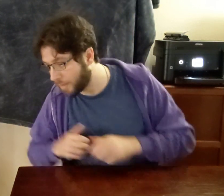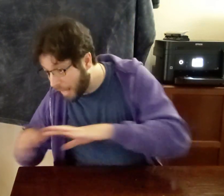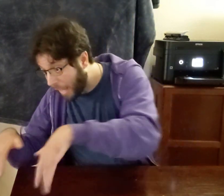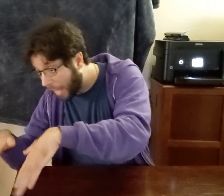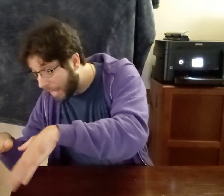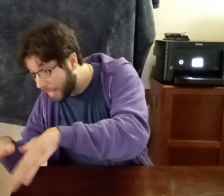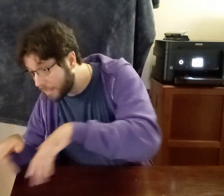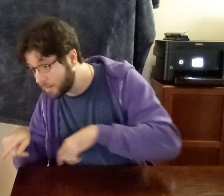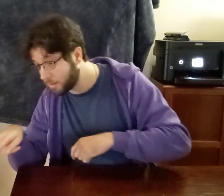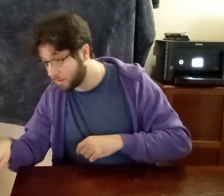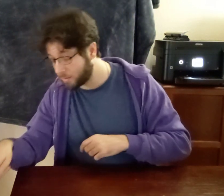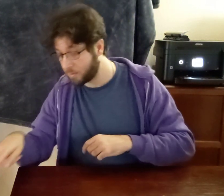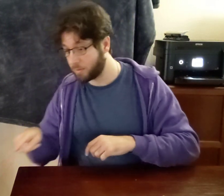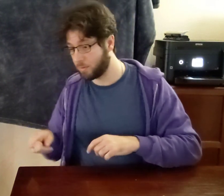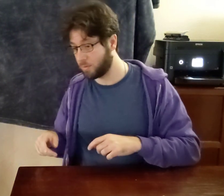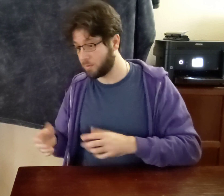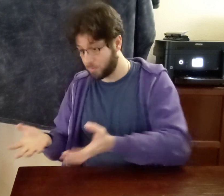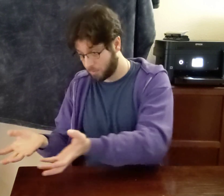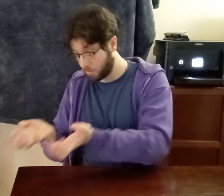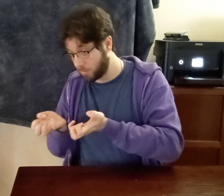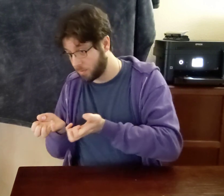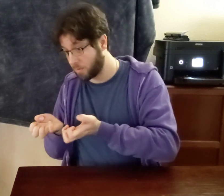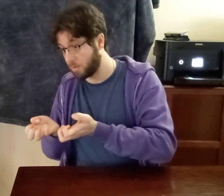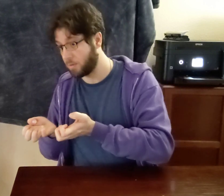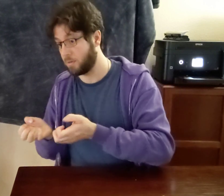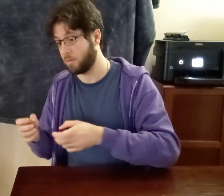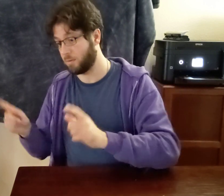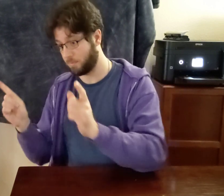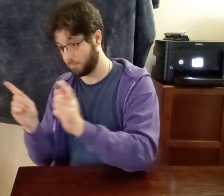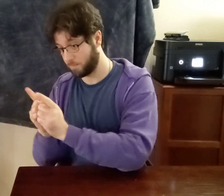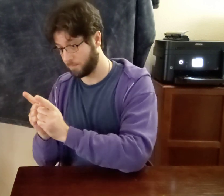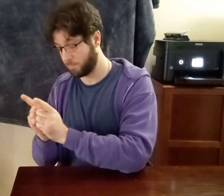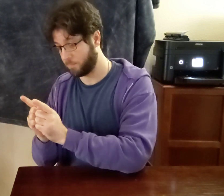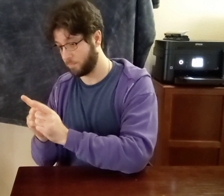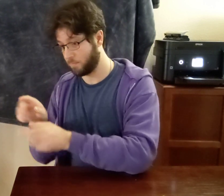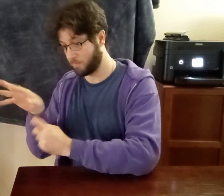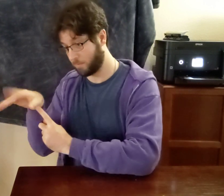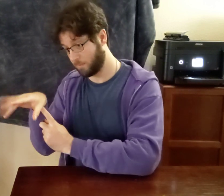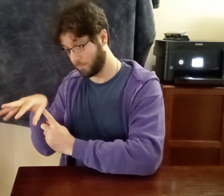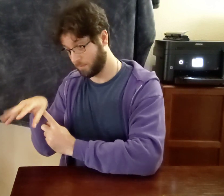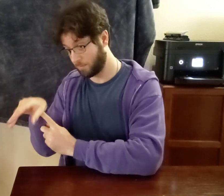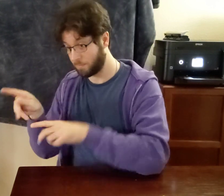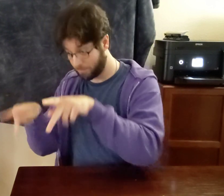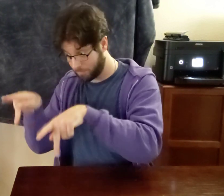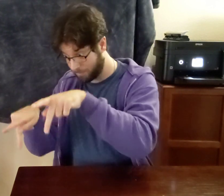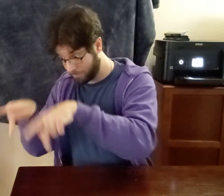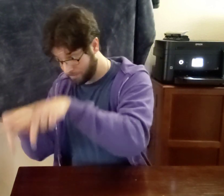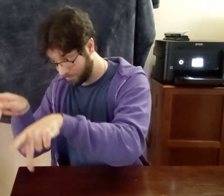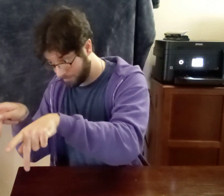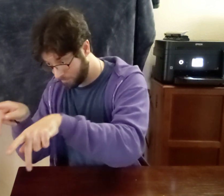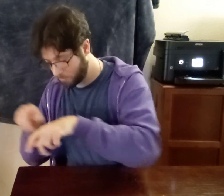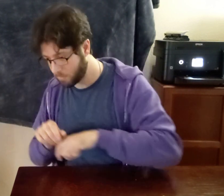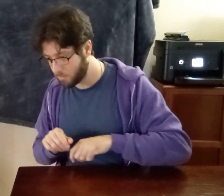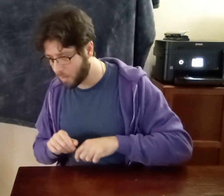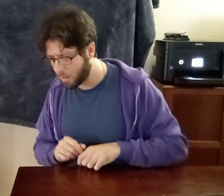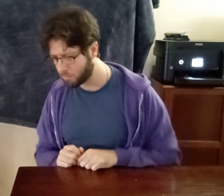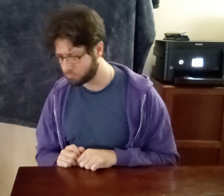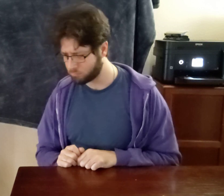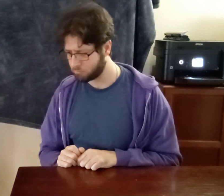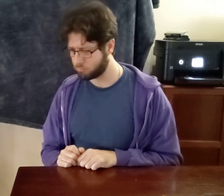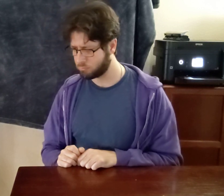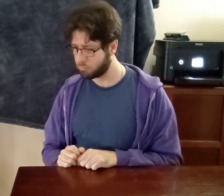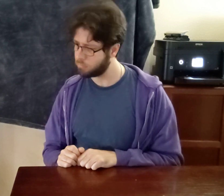HEY, YOU WANT MEET WEBCAM PEOPLE?